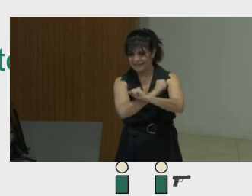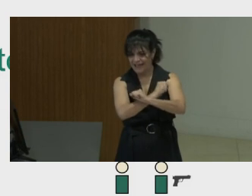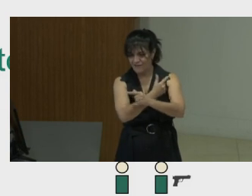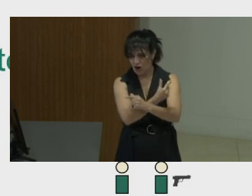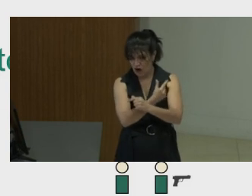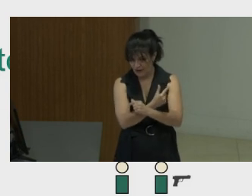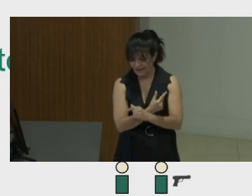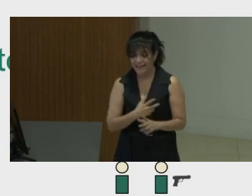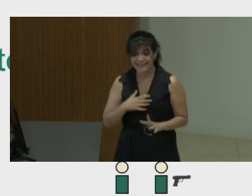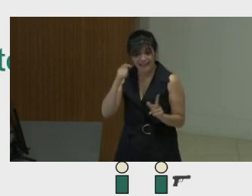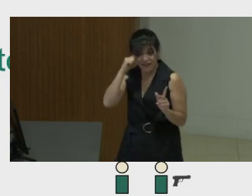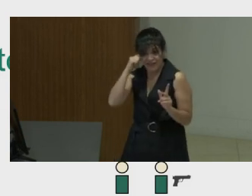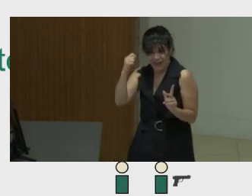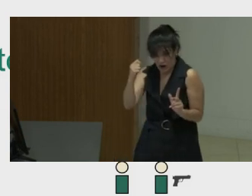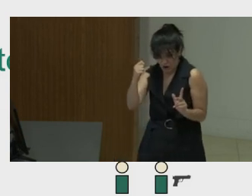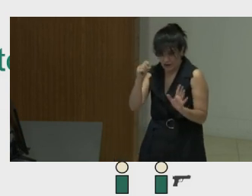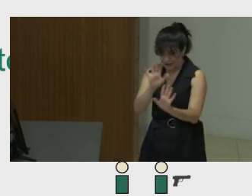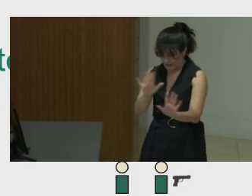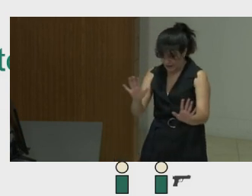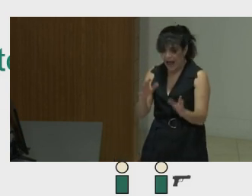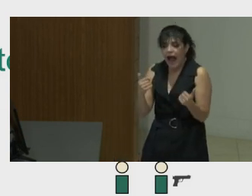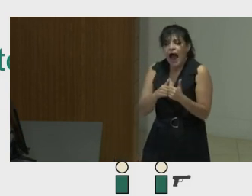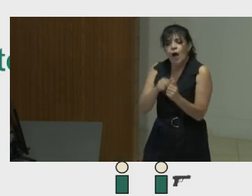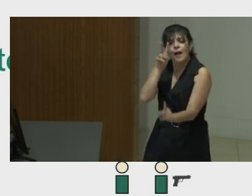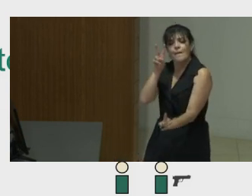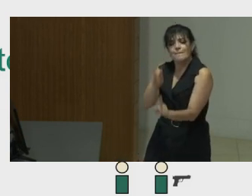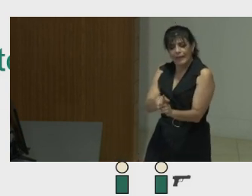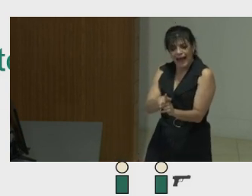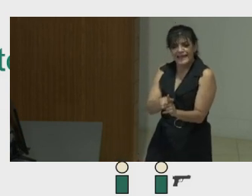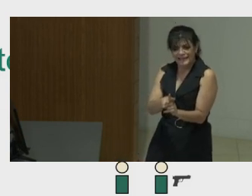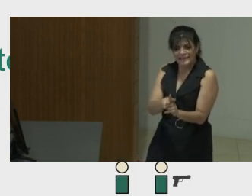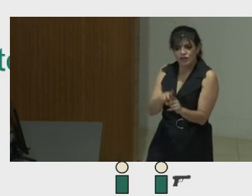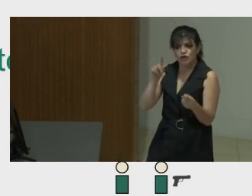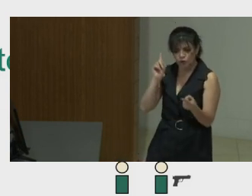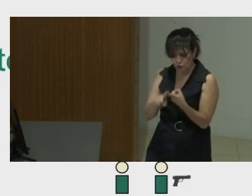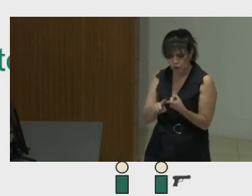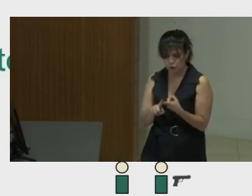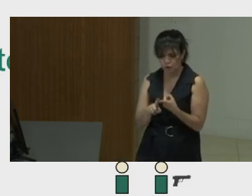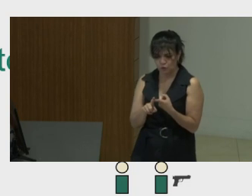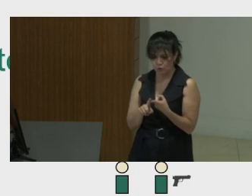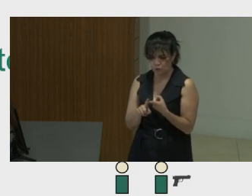So now I'm trying to apply this to how we can consider this within the frame oforganisations